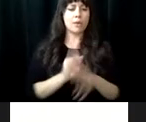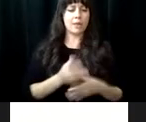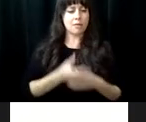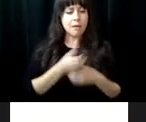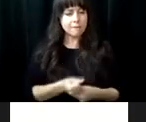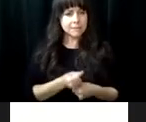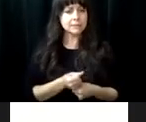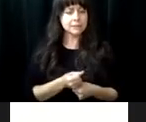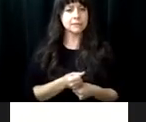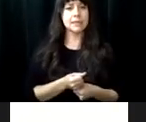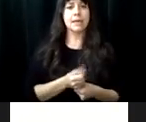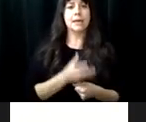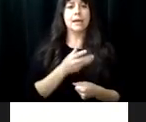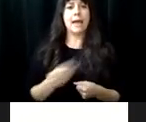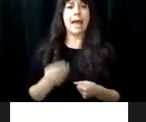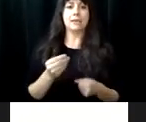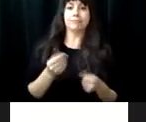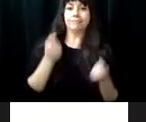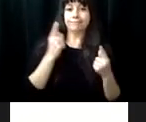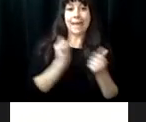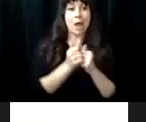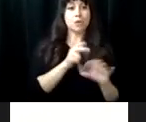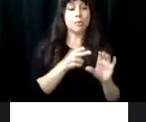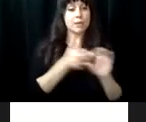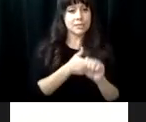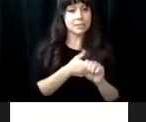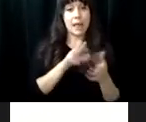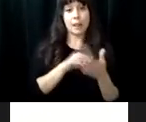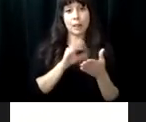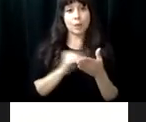the long white cane might be useful to me, the importance of